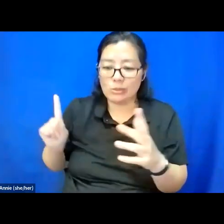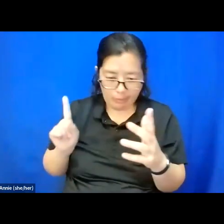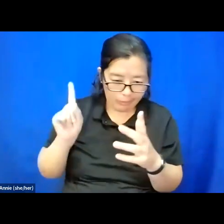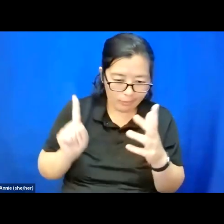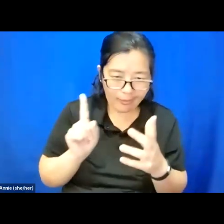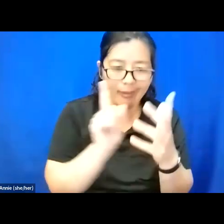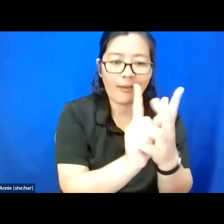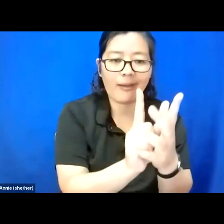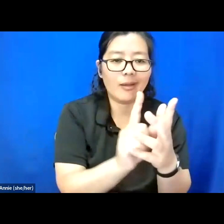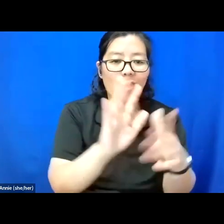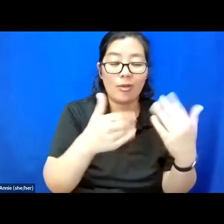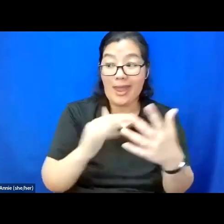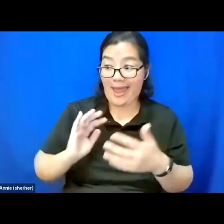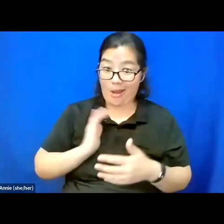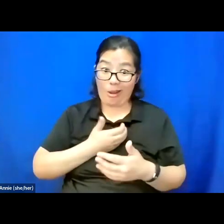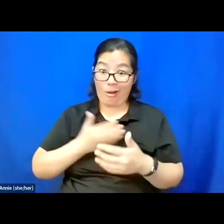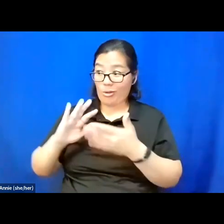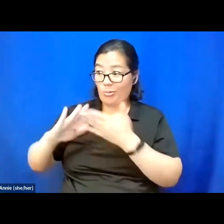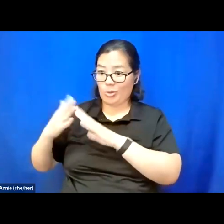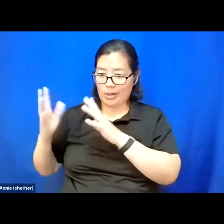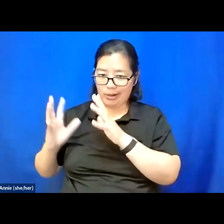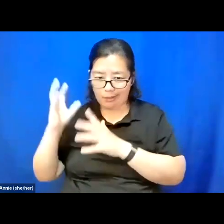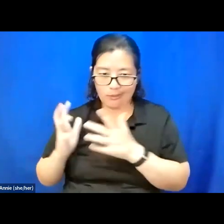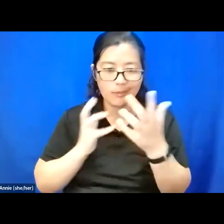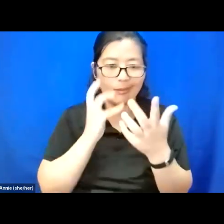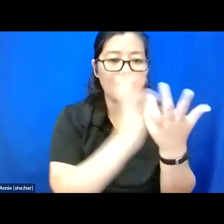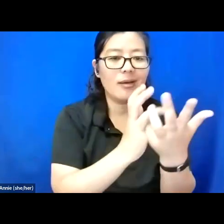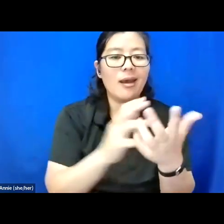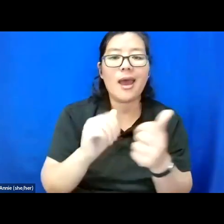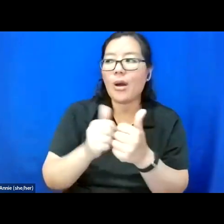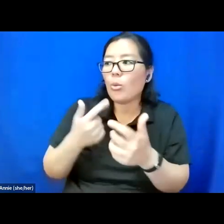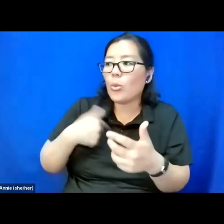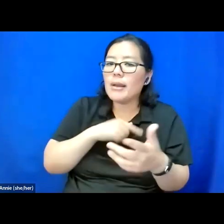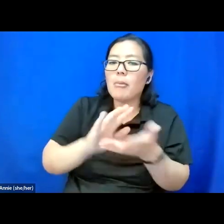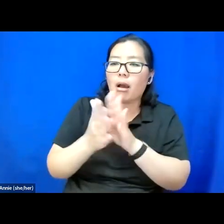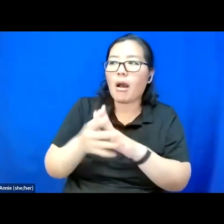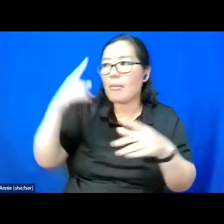into all of it, and how we can be collaborative partners in the road ahead. Thank you.